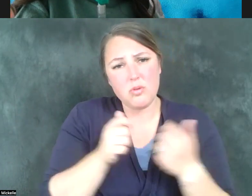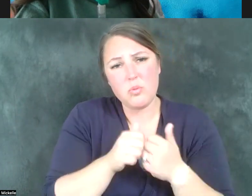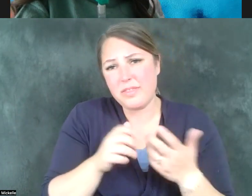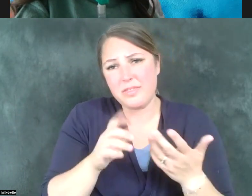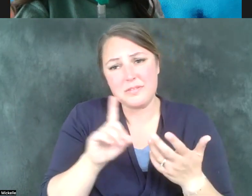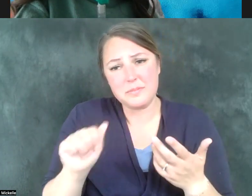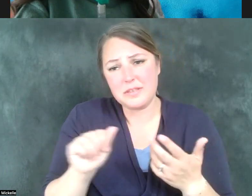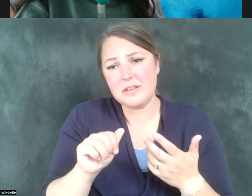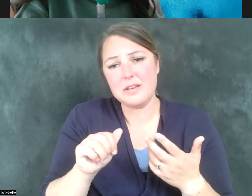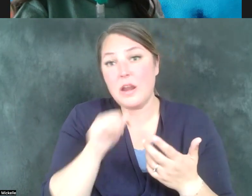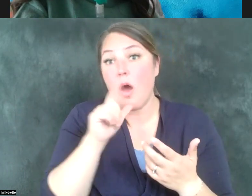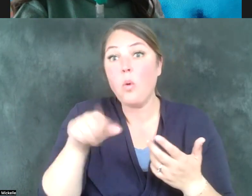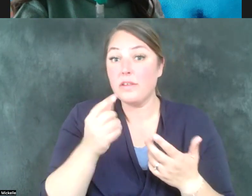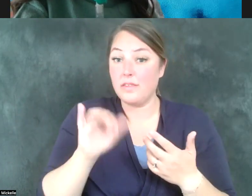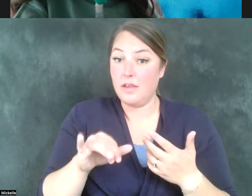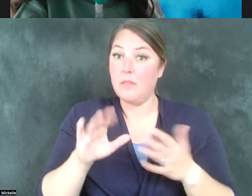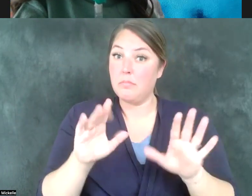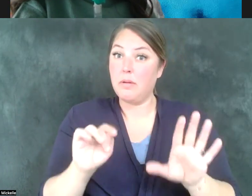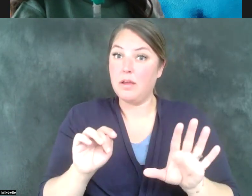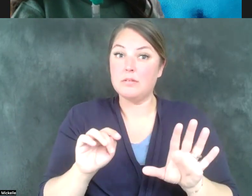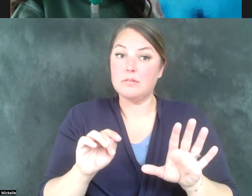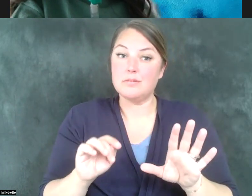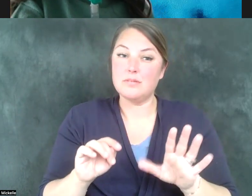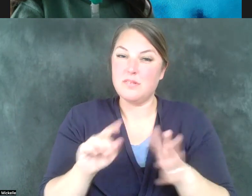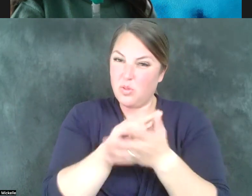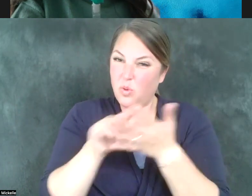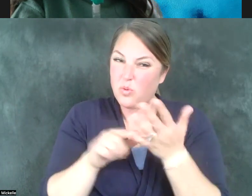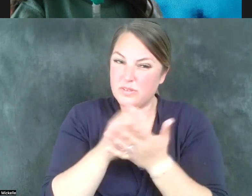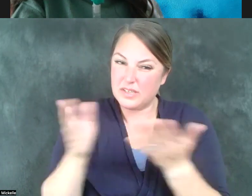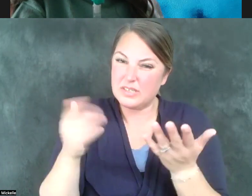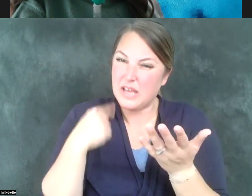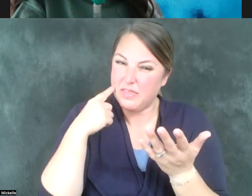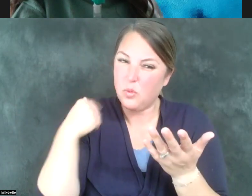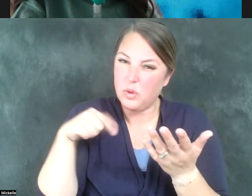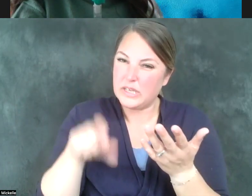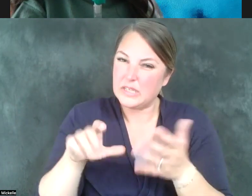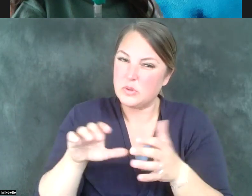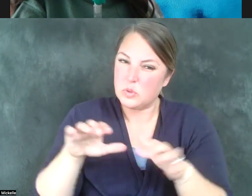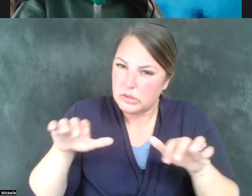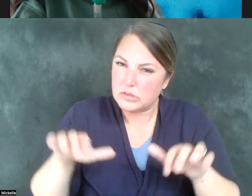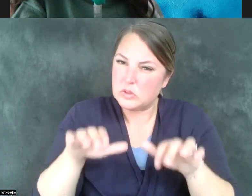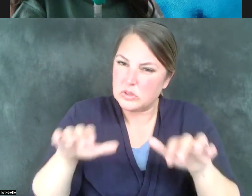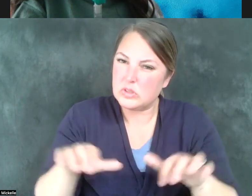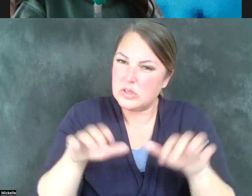course. But those are the kind of things that I just think we've got to put more time and energy into addressing. And